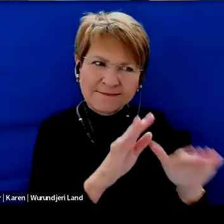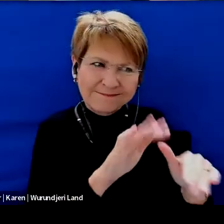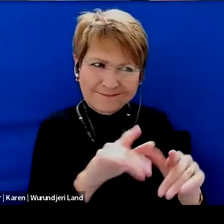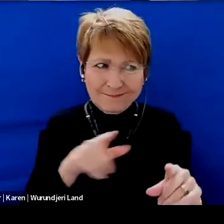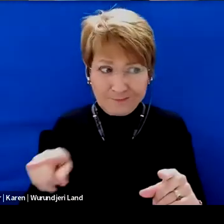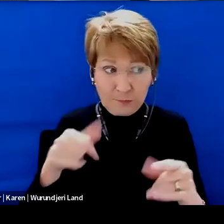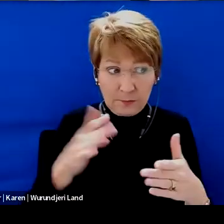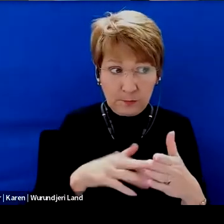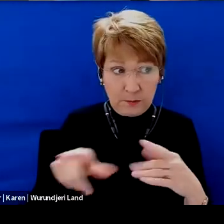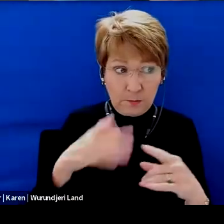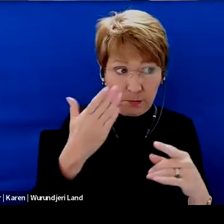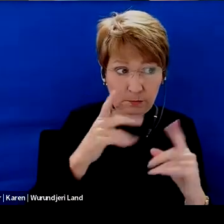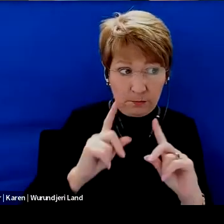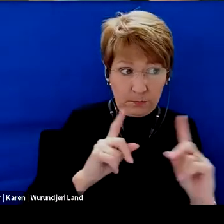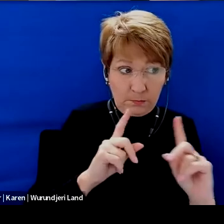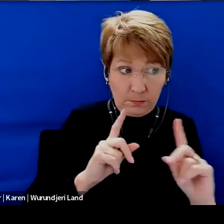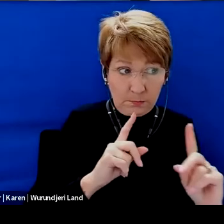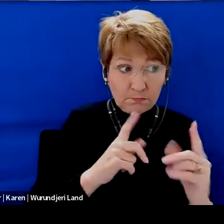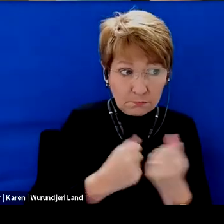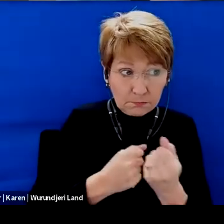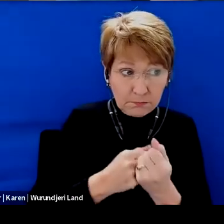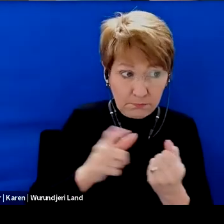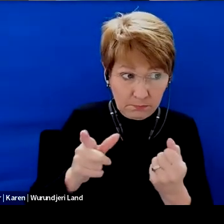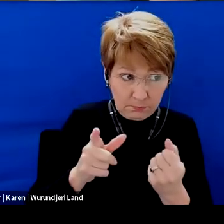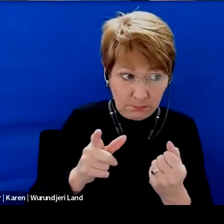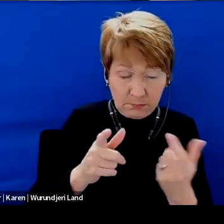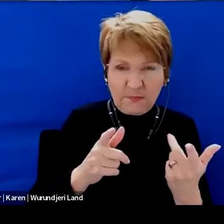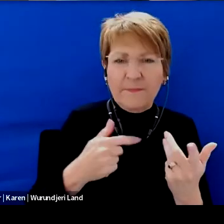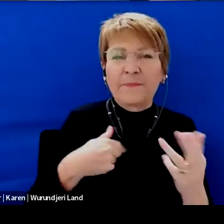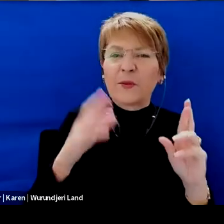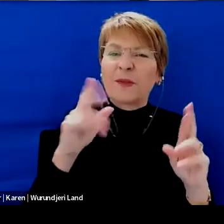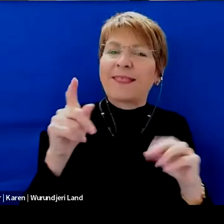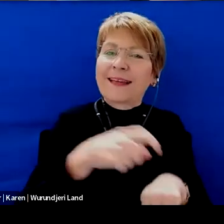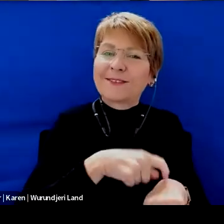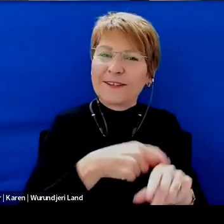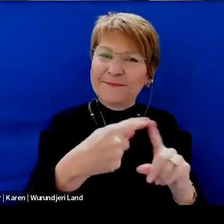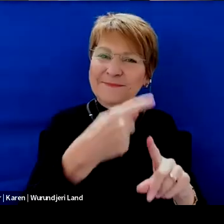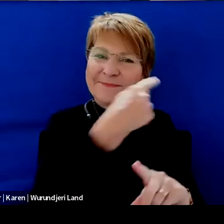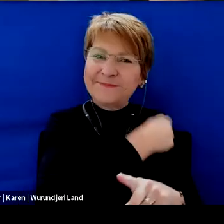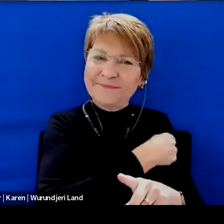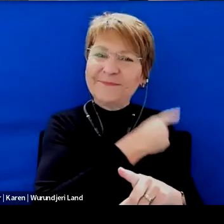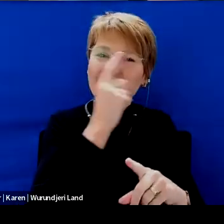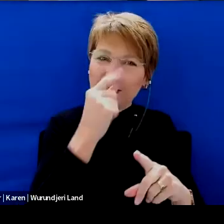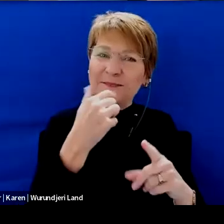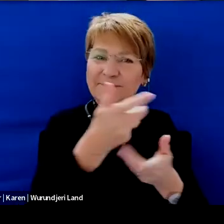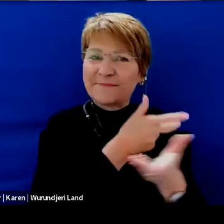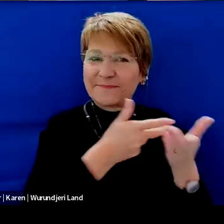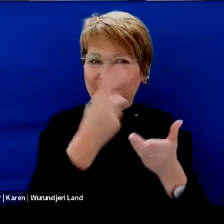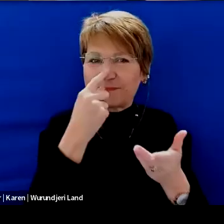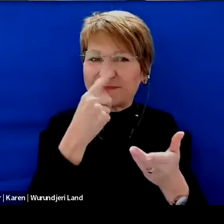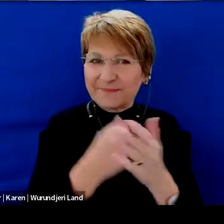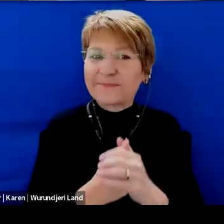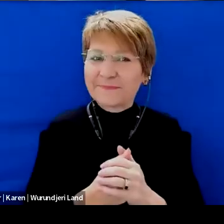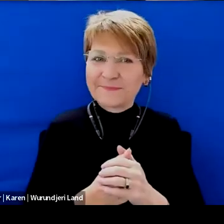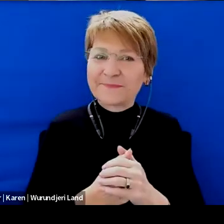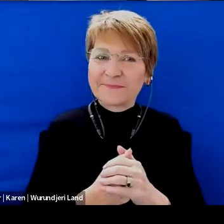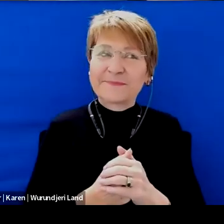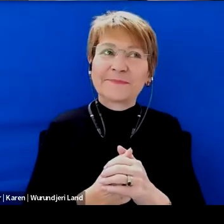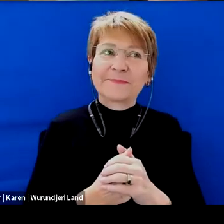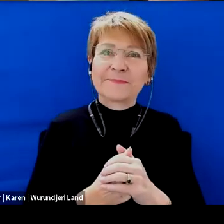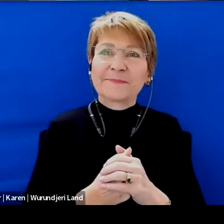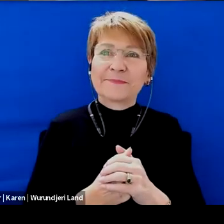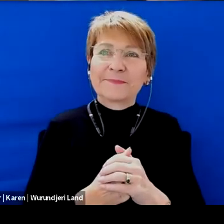So that's really one thing I wish we had the capability. Back then, to do.